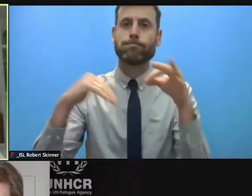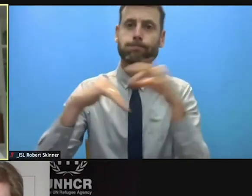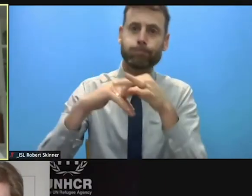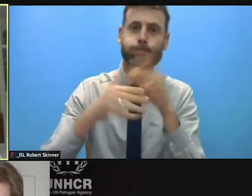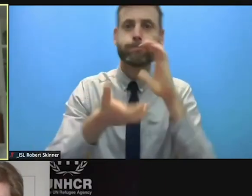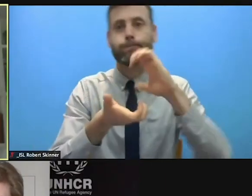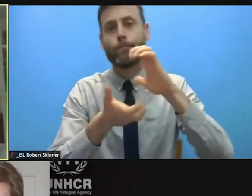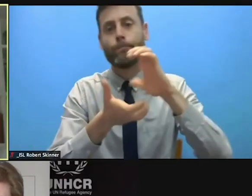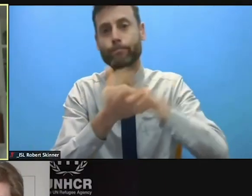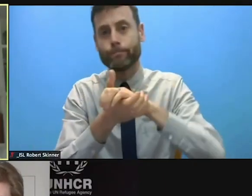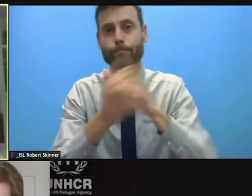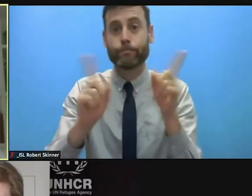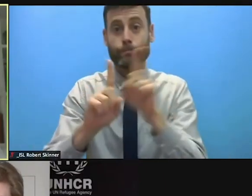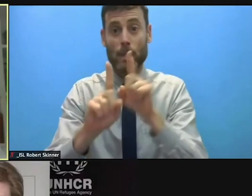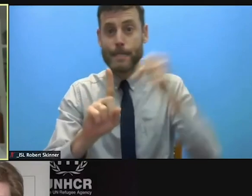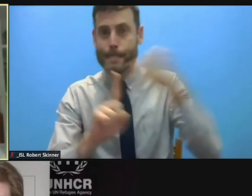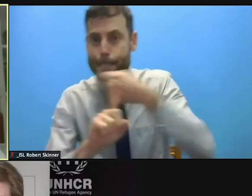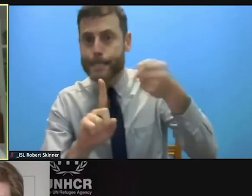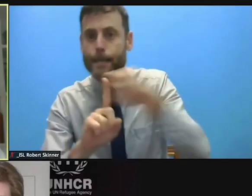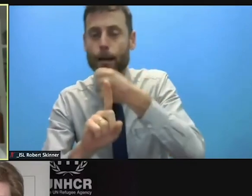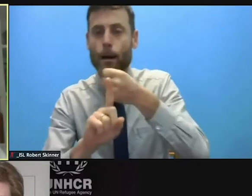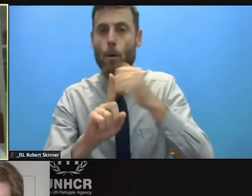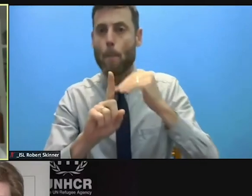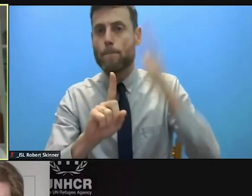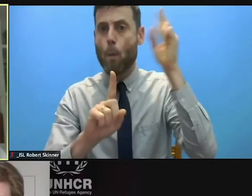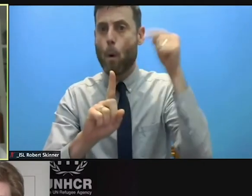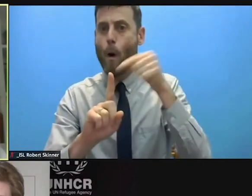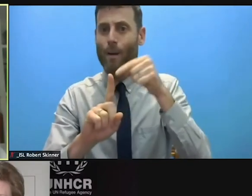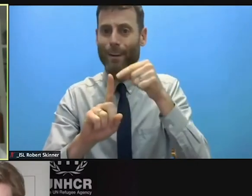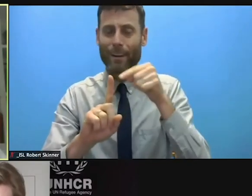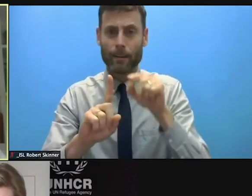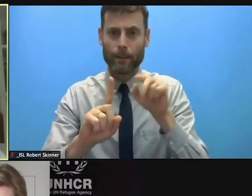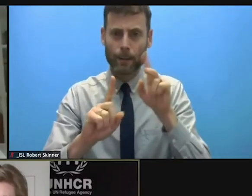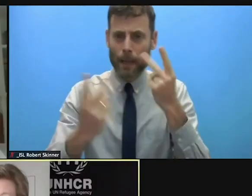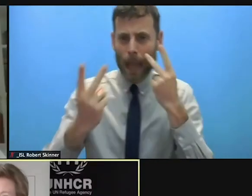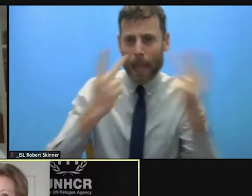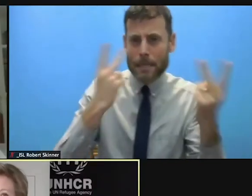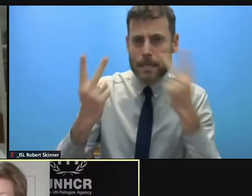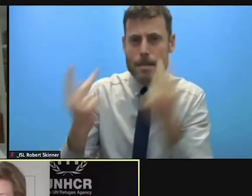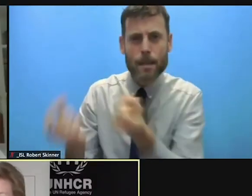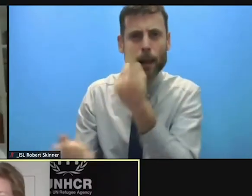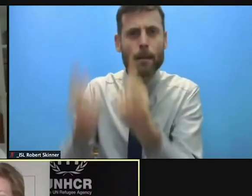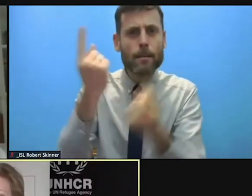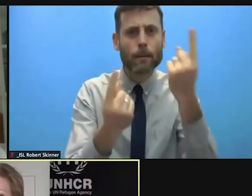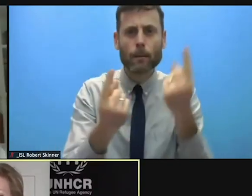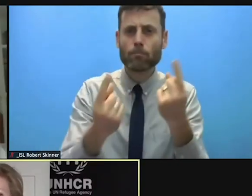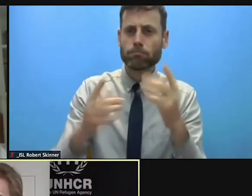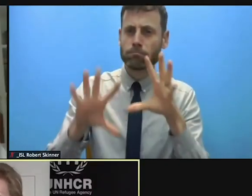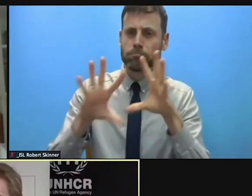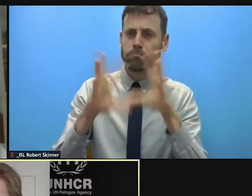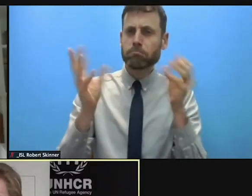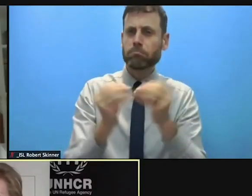of GBD and can you give us some numbers? >> GILLIAN TRIGGS: Yes. The impact of COVID